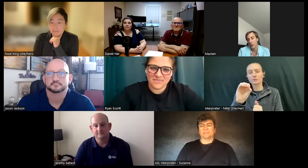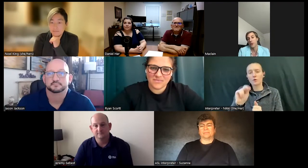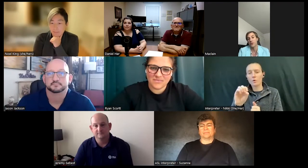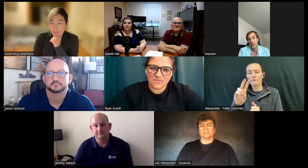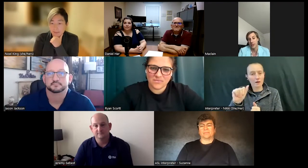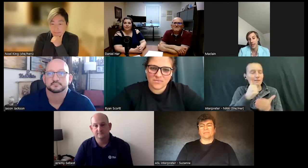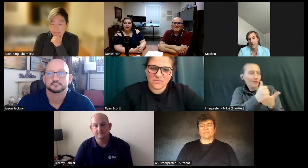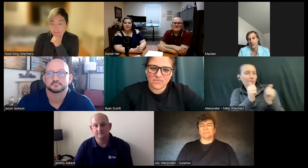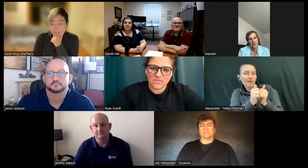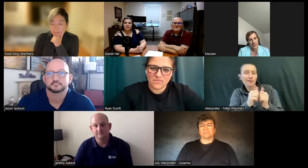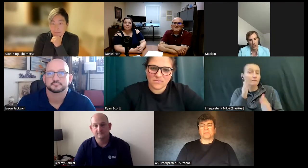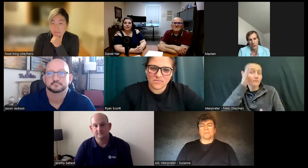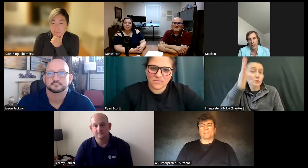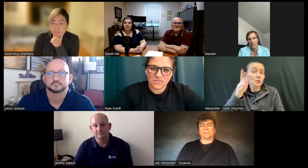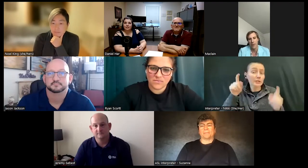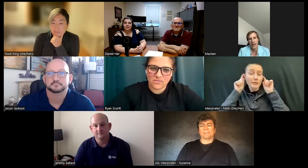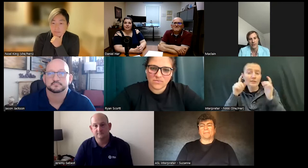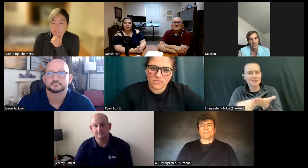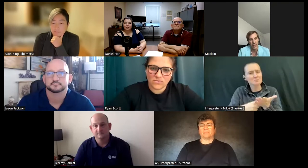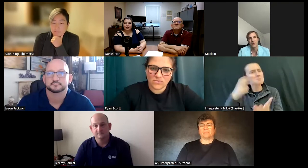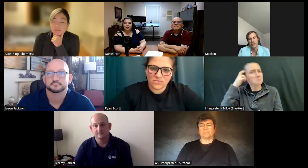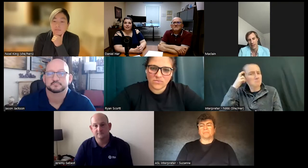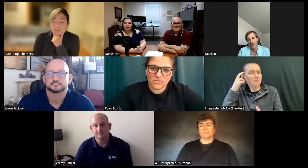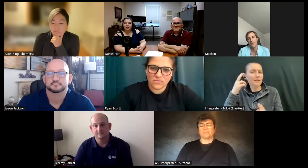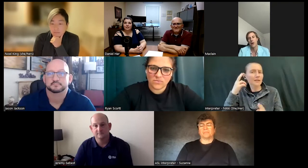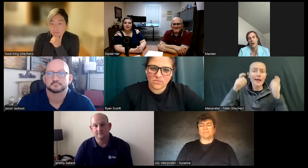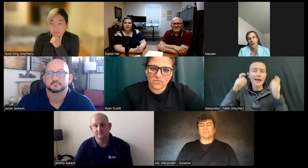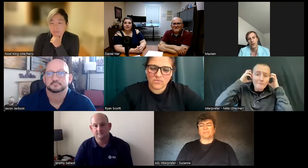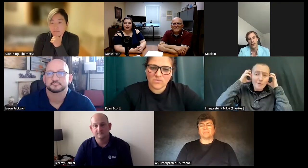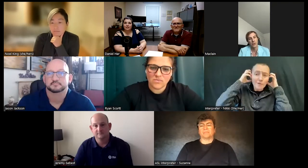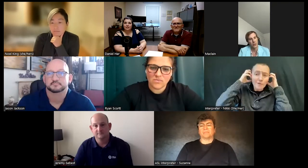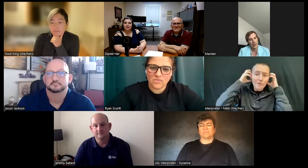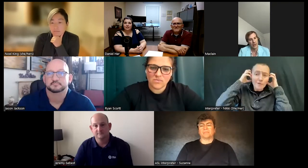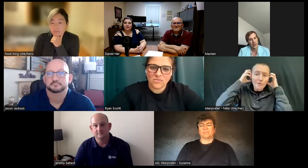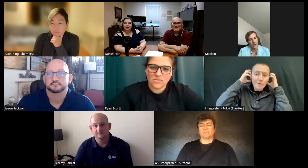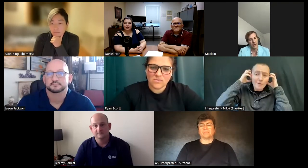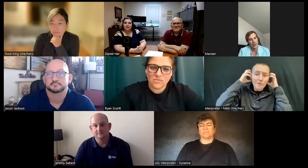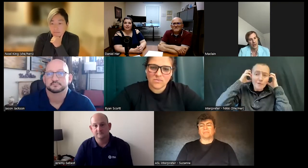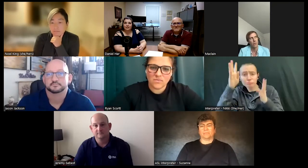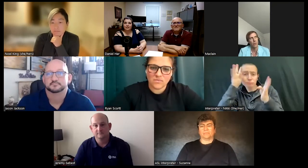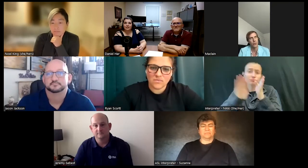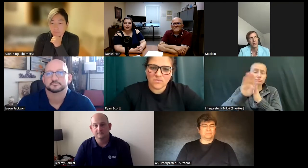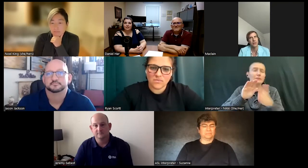future hearing aids and sometimes Cochlear implants and headphones that they may come out with. And I've been doing that with them for now three years